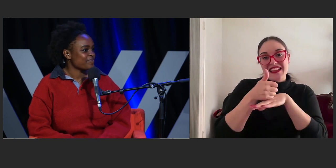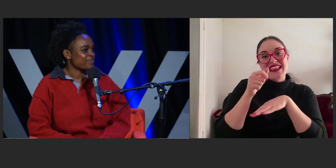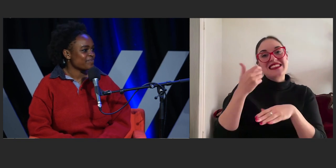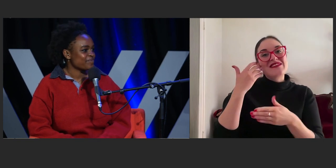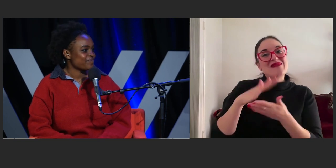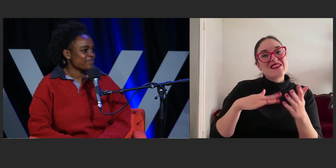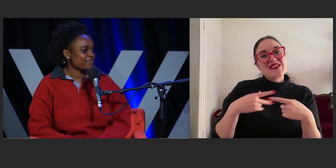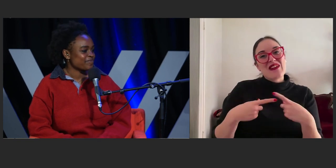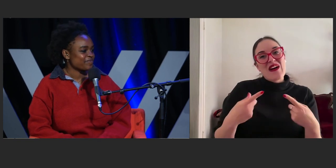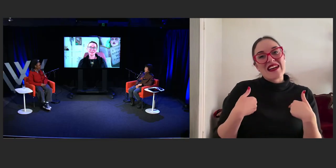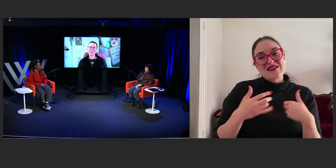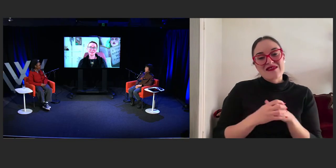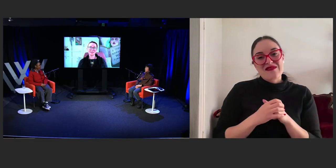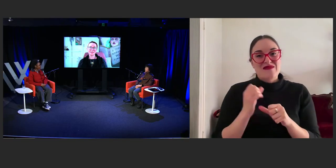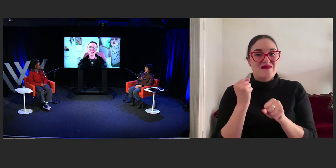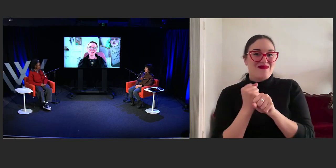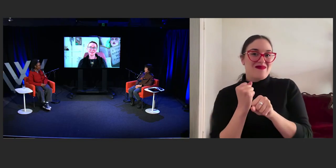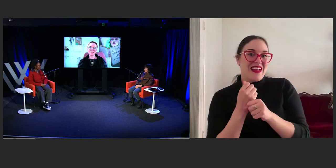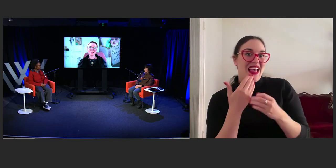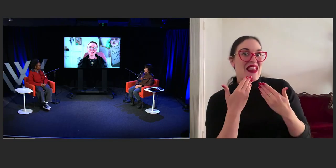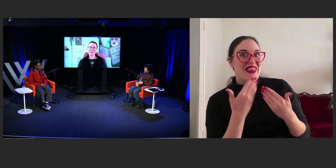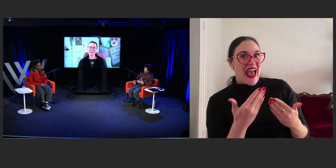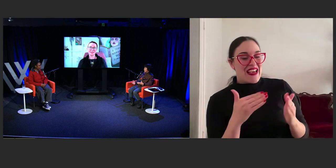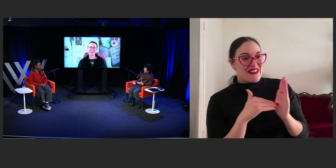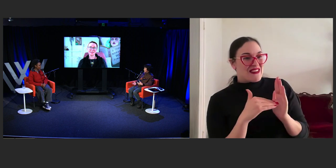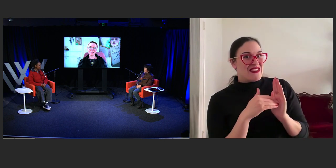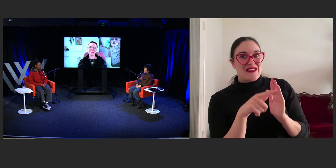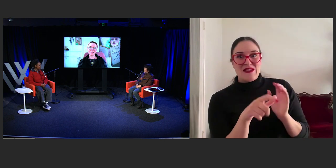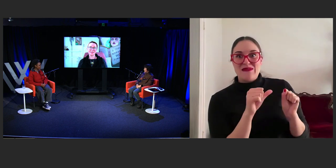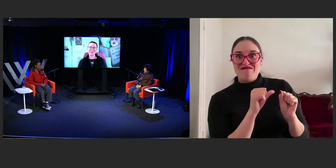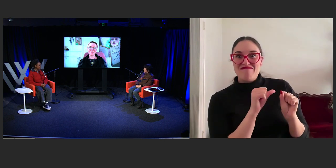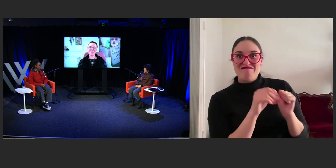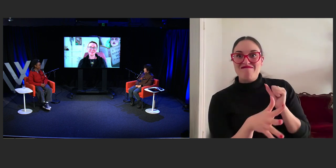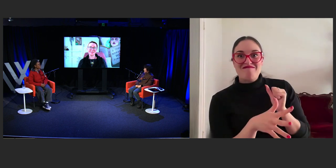Thank you Zuva for being such a wonderful host.